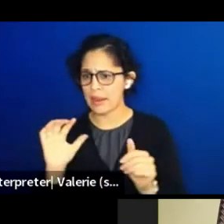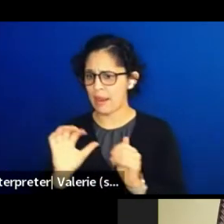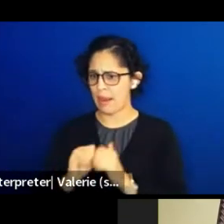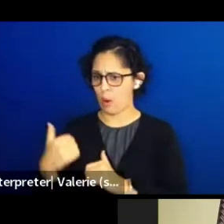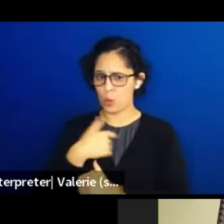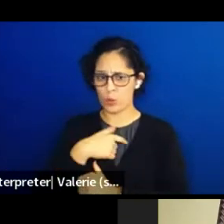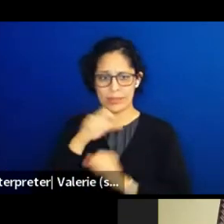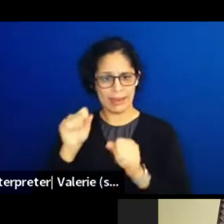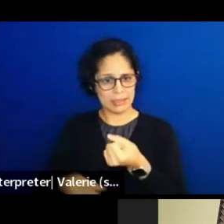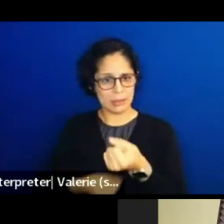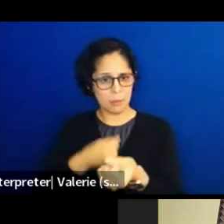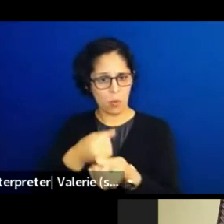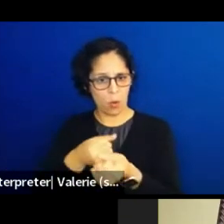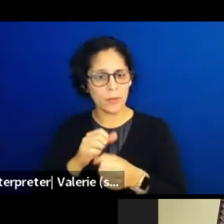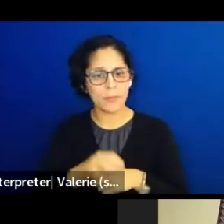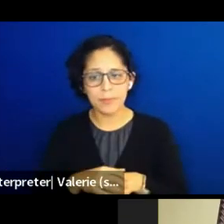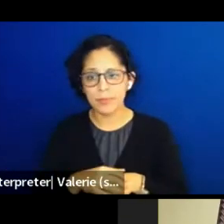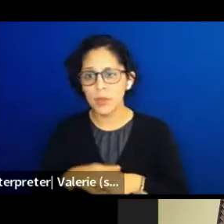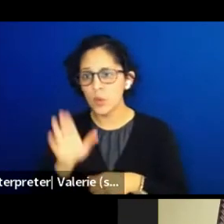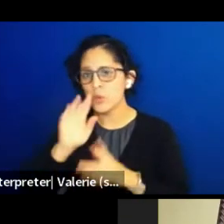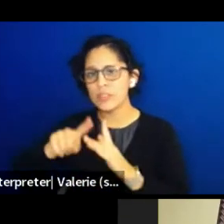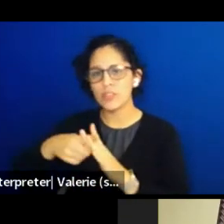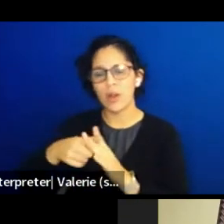and we will start with you, Houston.